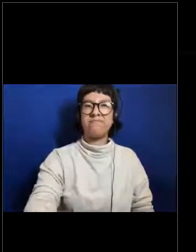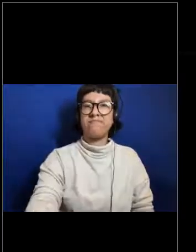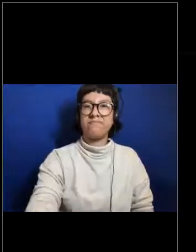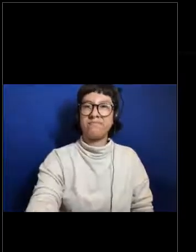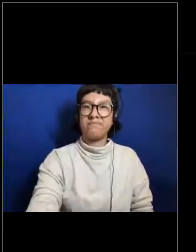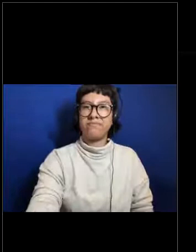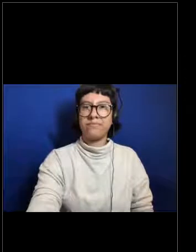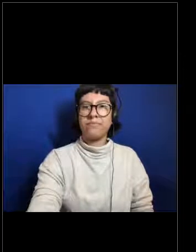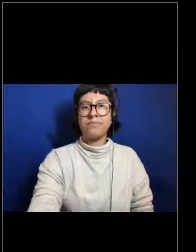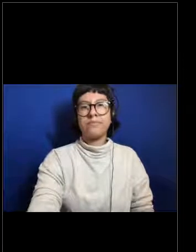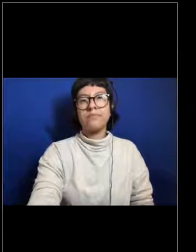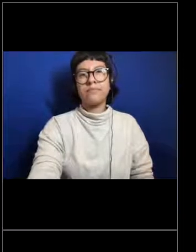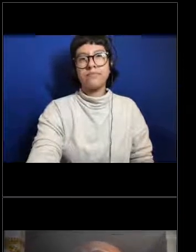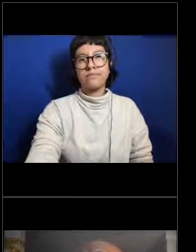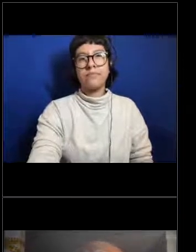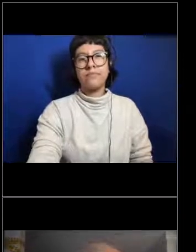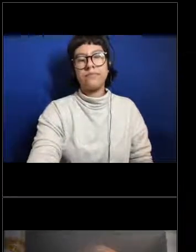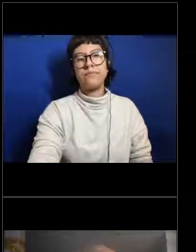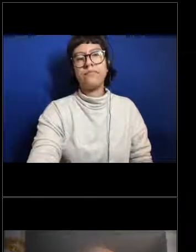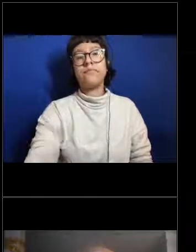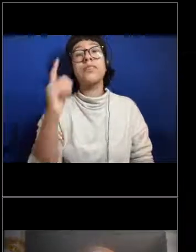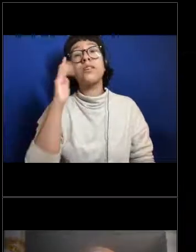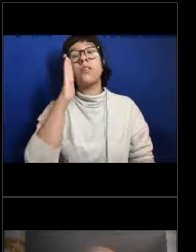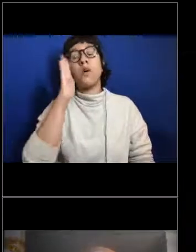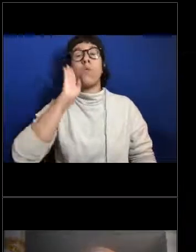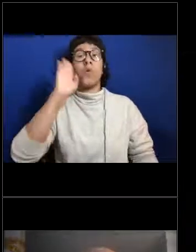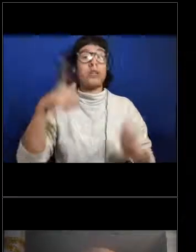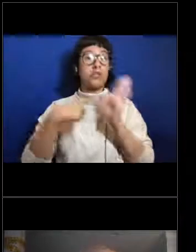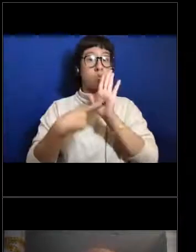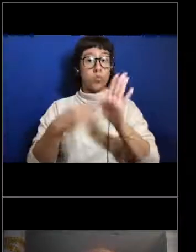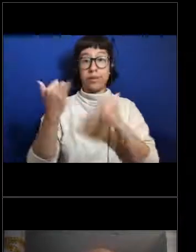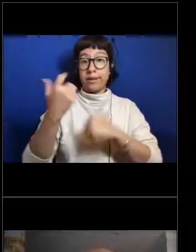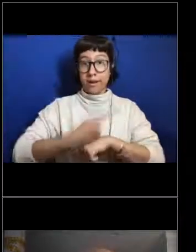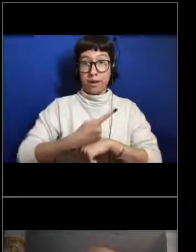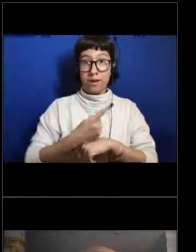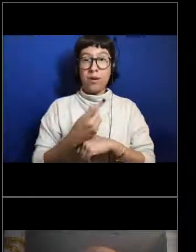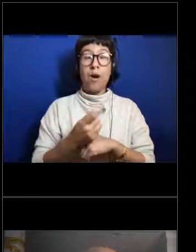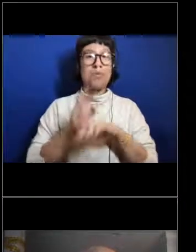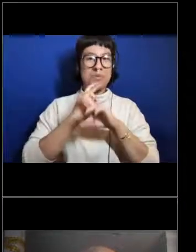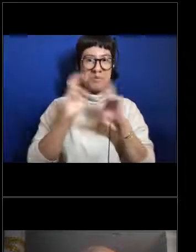And so some of the things that we're going to be showing you today come directly